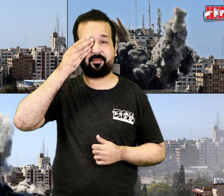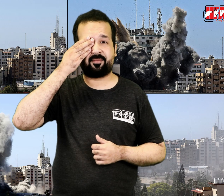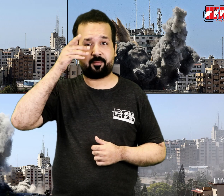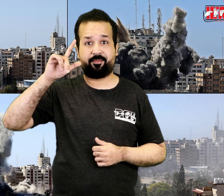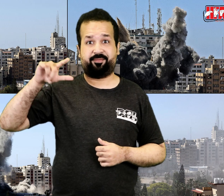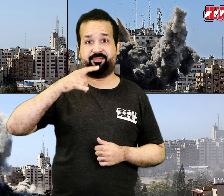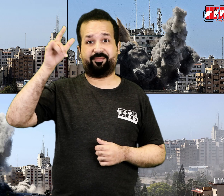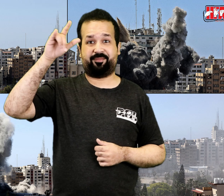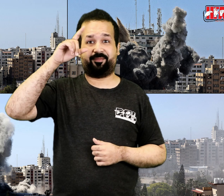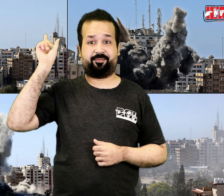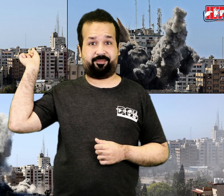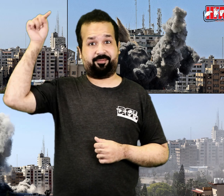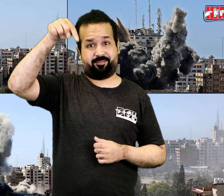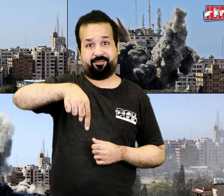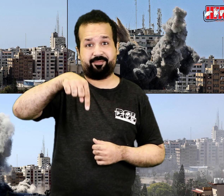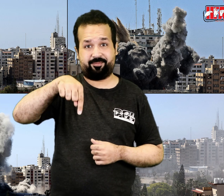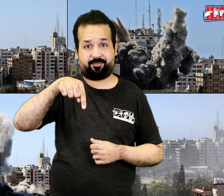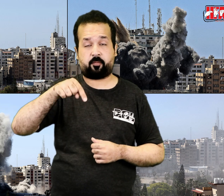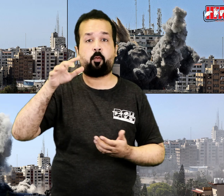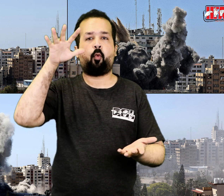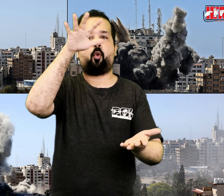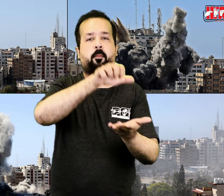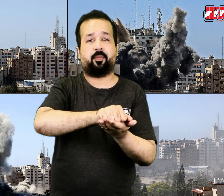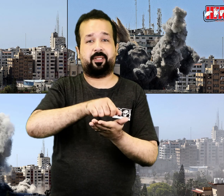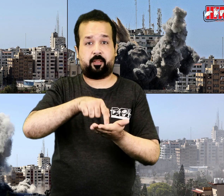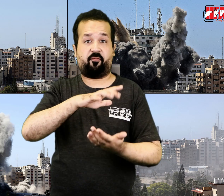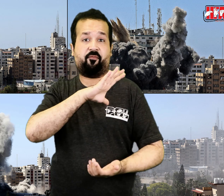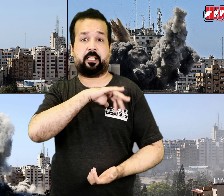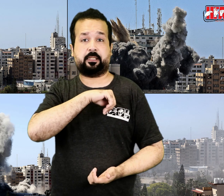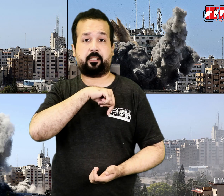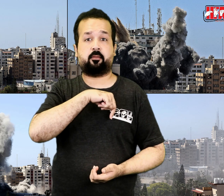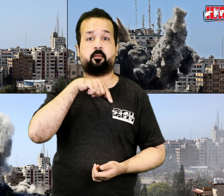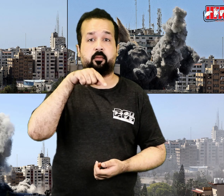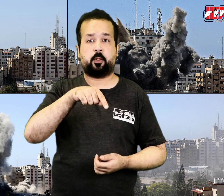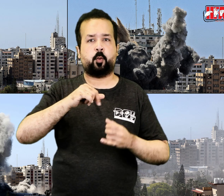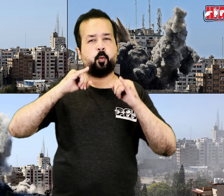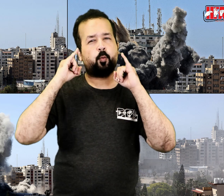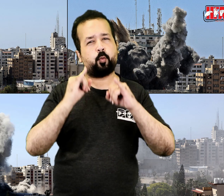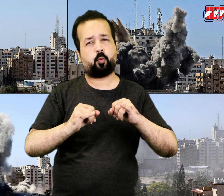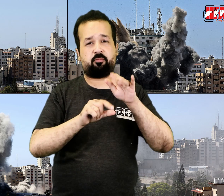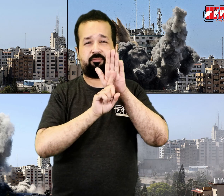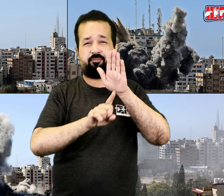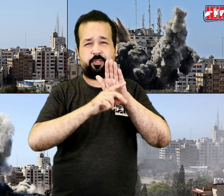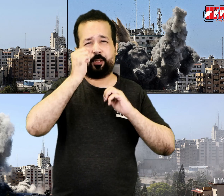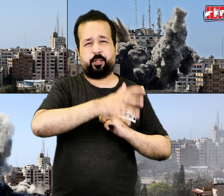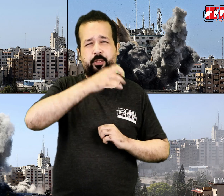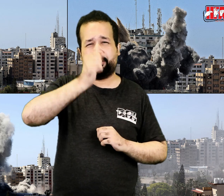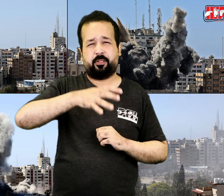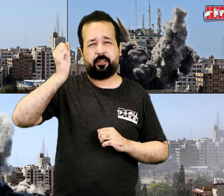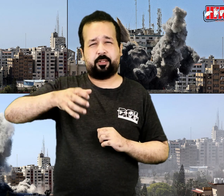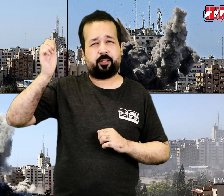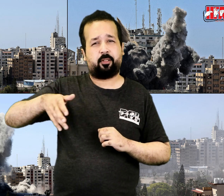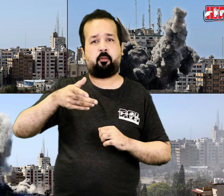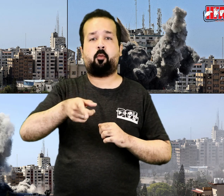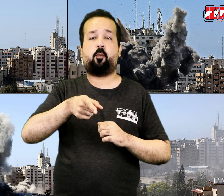The Israeli Air Force carried out the brutal bombing in besieged Gaza.